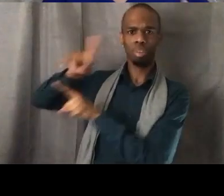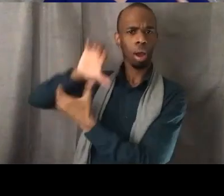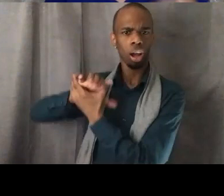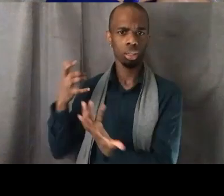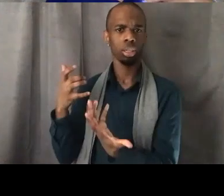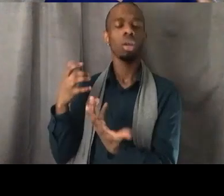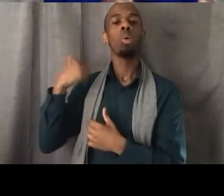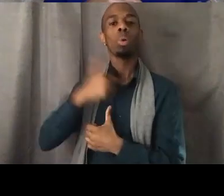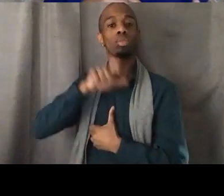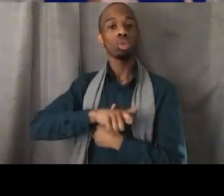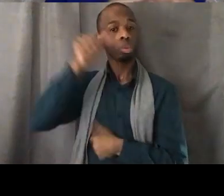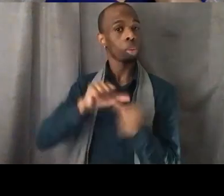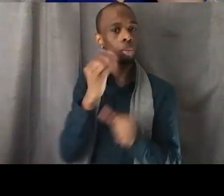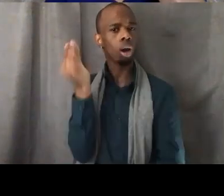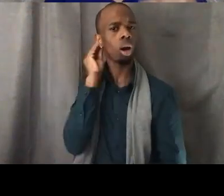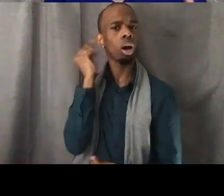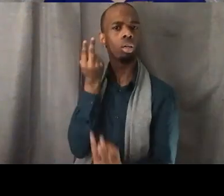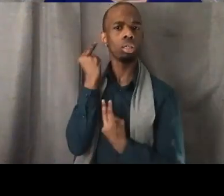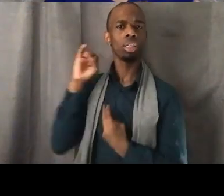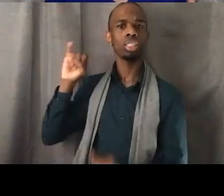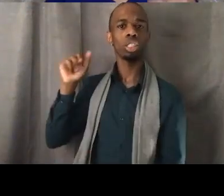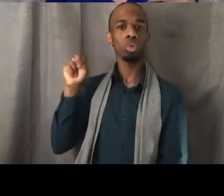the ways in which White supremacists terrorism